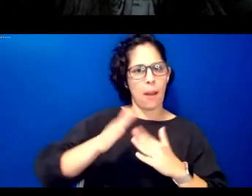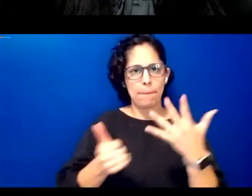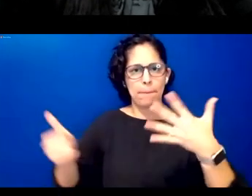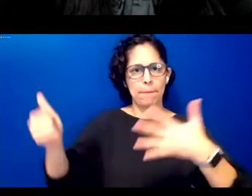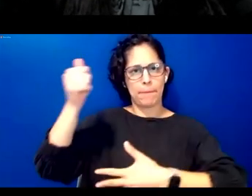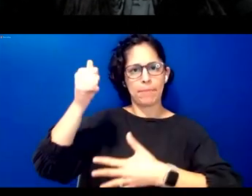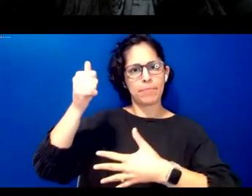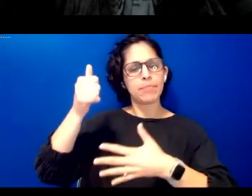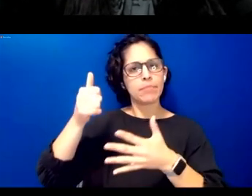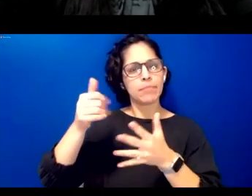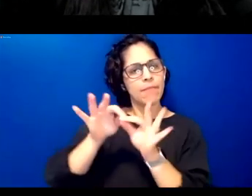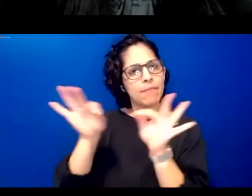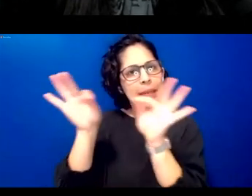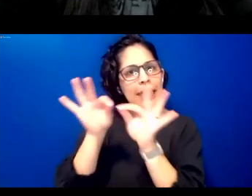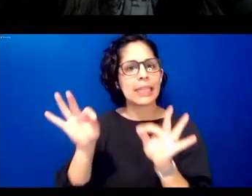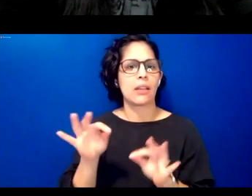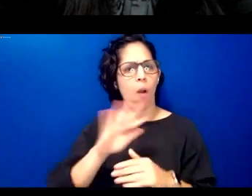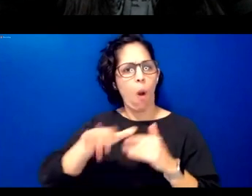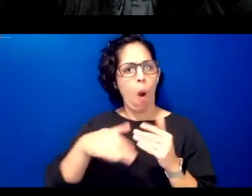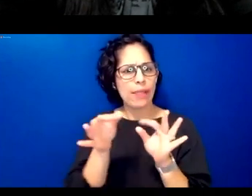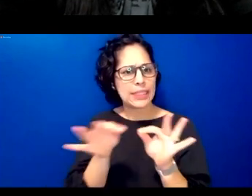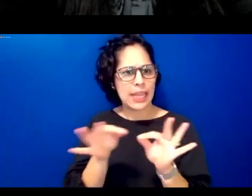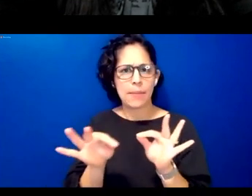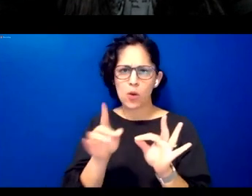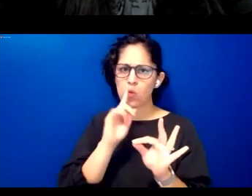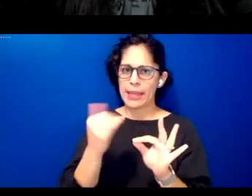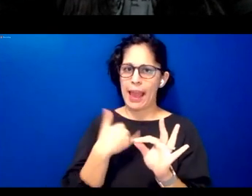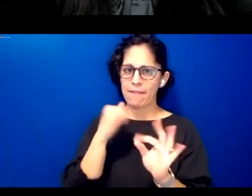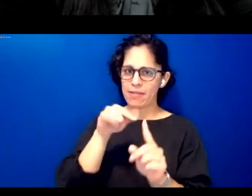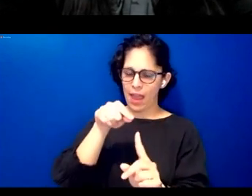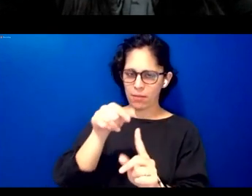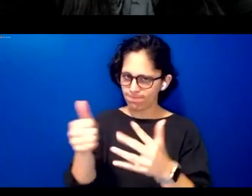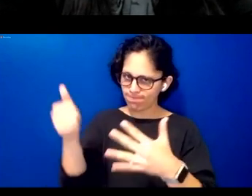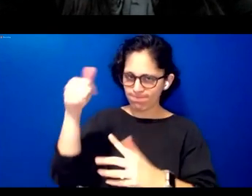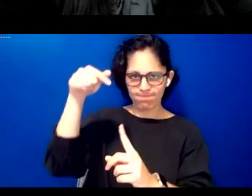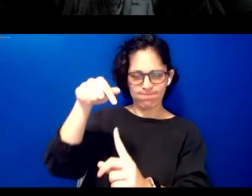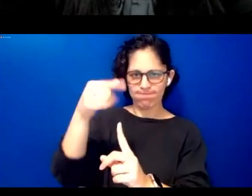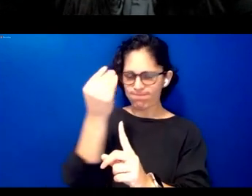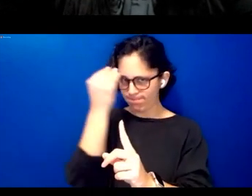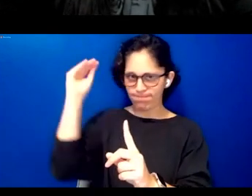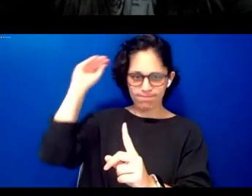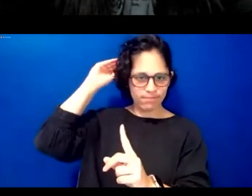statements are made with this reference point in mind therefore when we engage with our